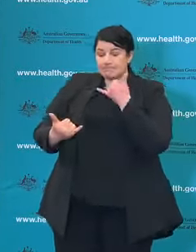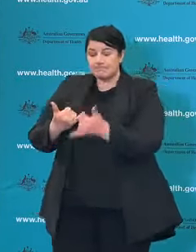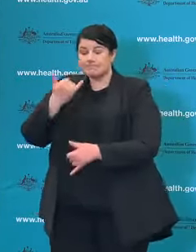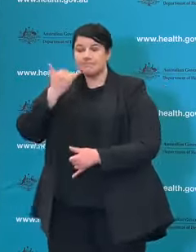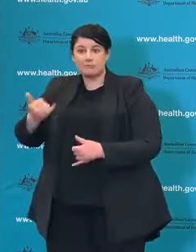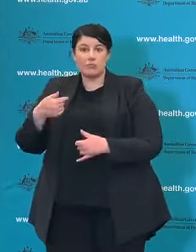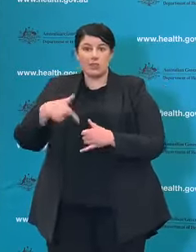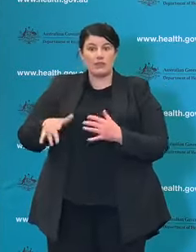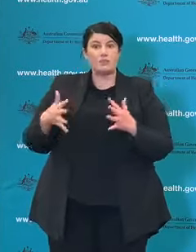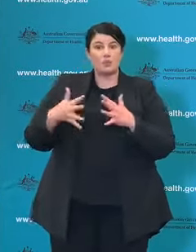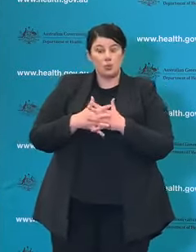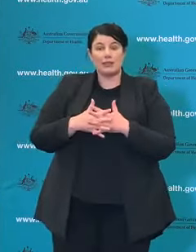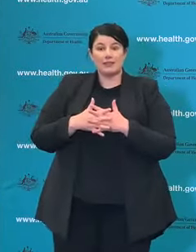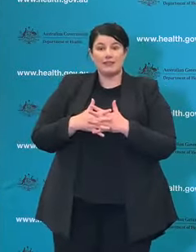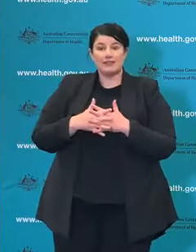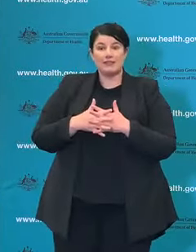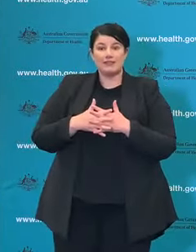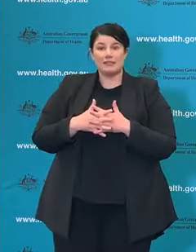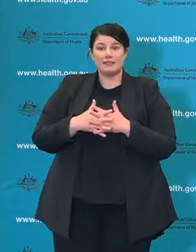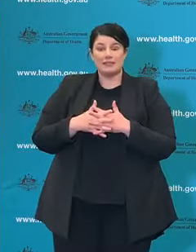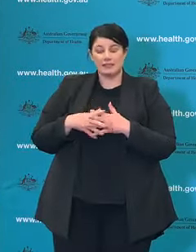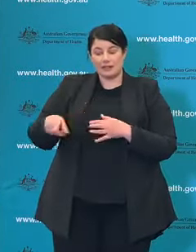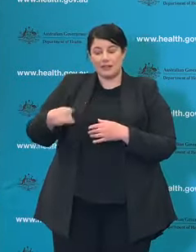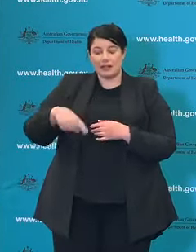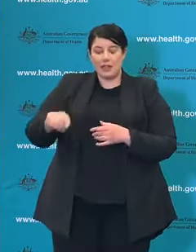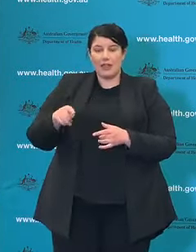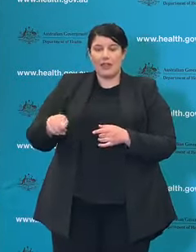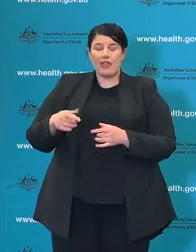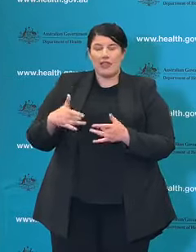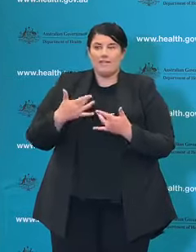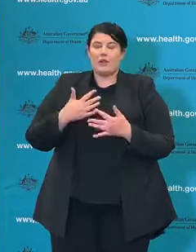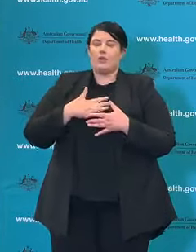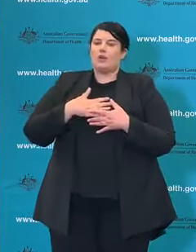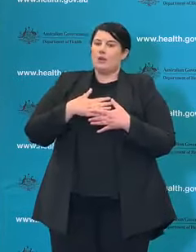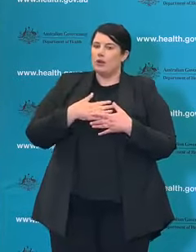this week, that is a really, really important intervention